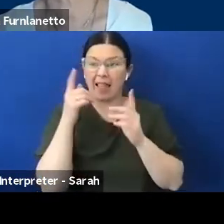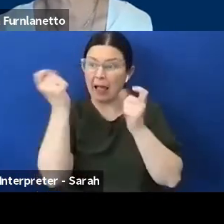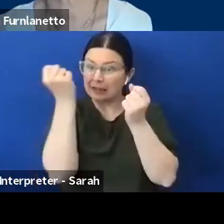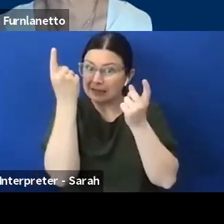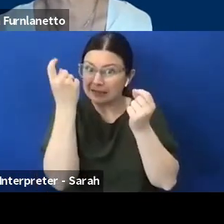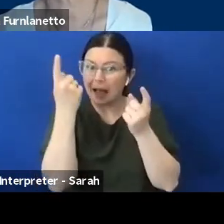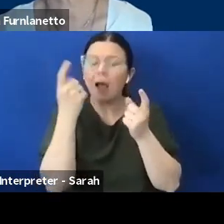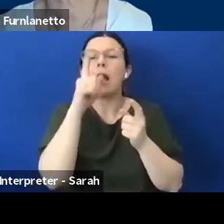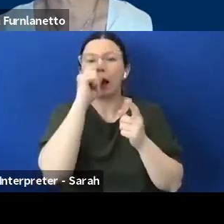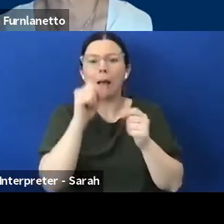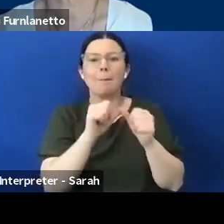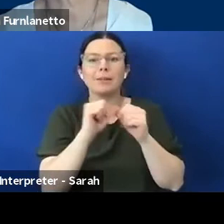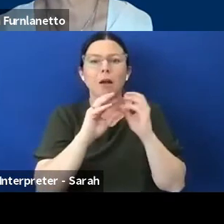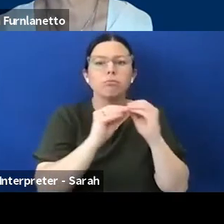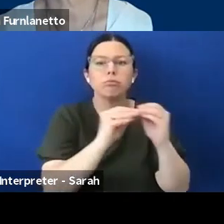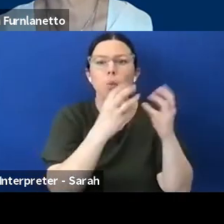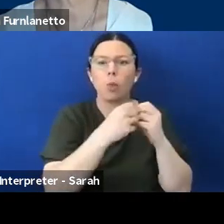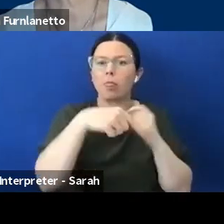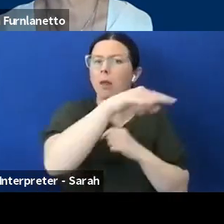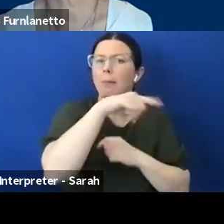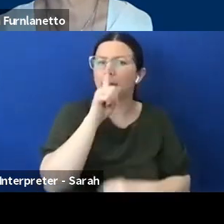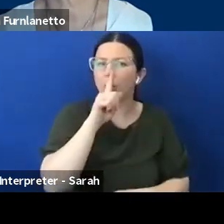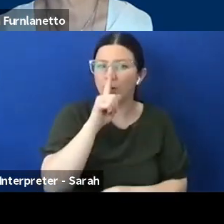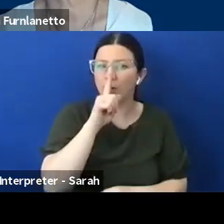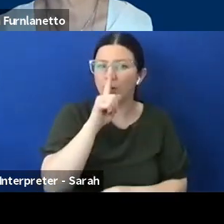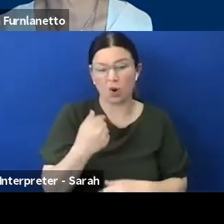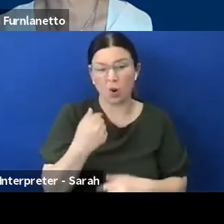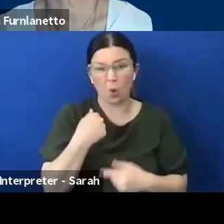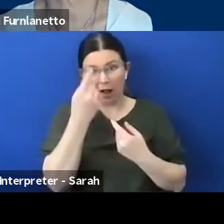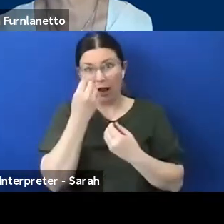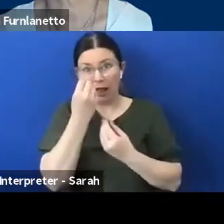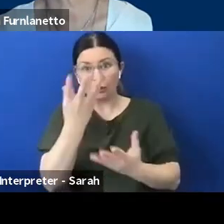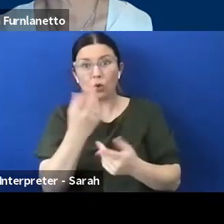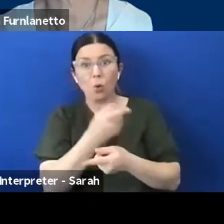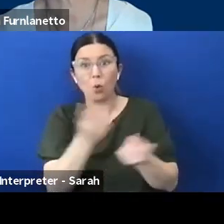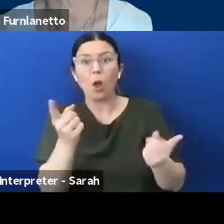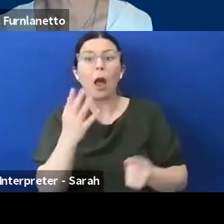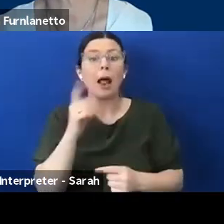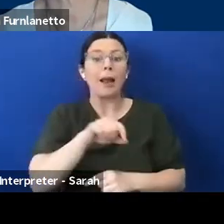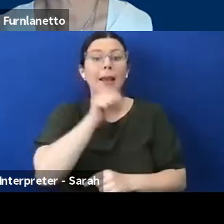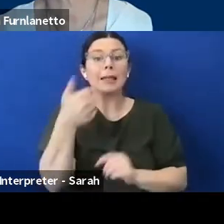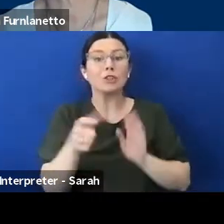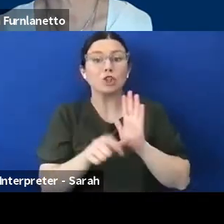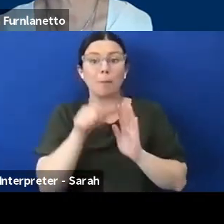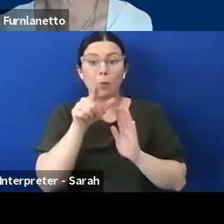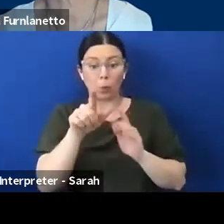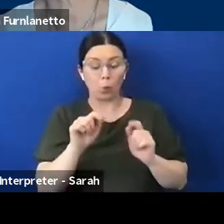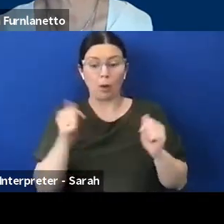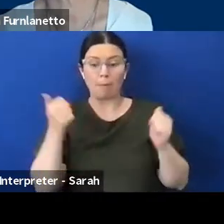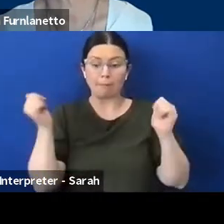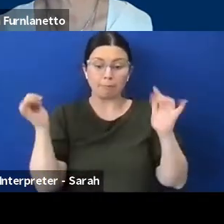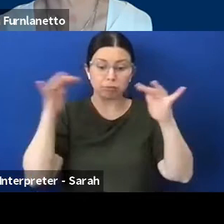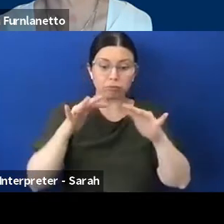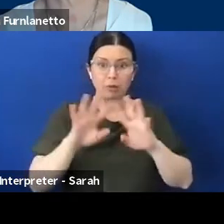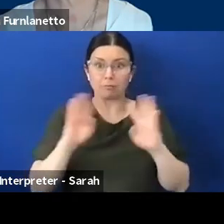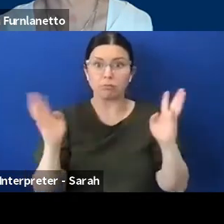audience the next time you're physically in a meeting with colleagues, just think about this,